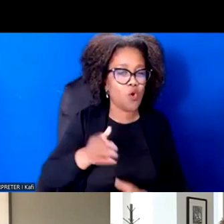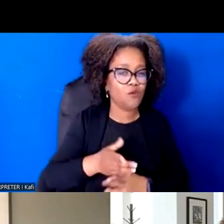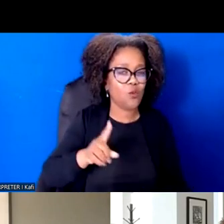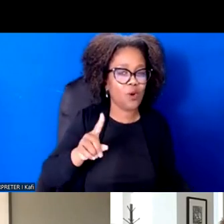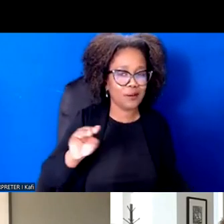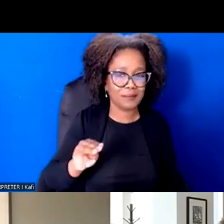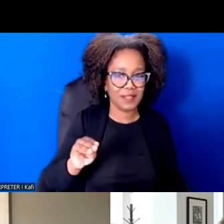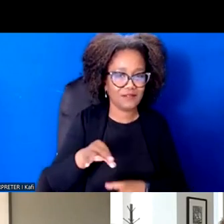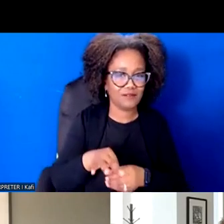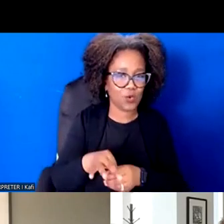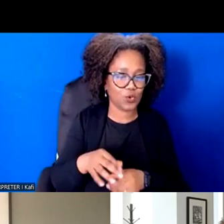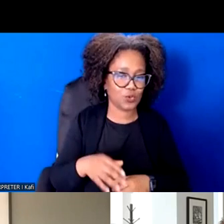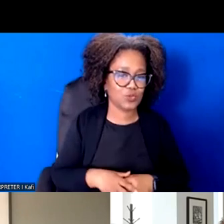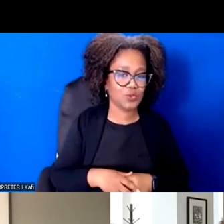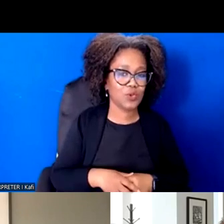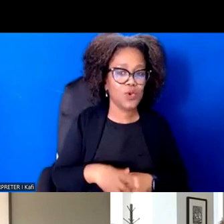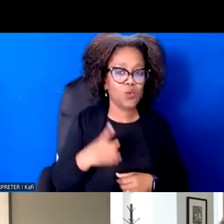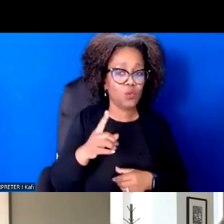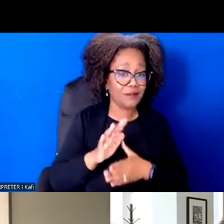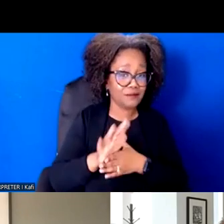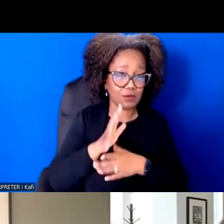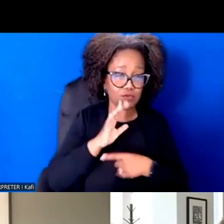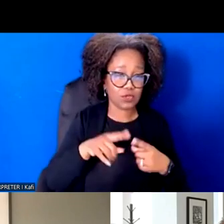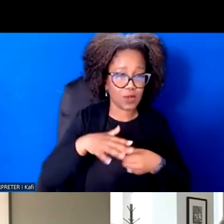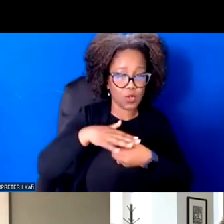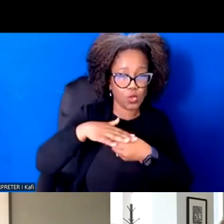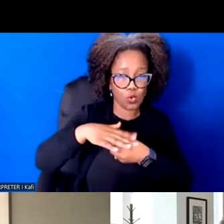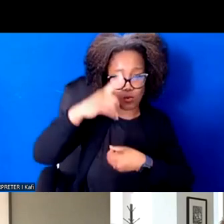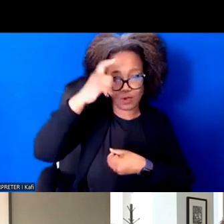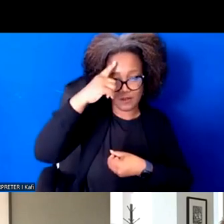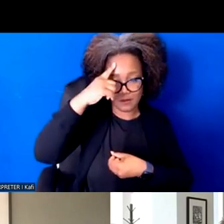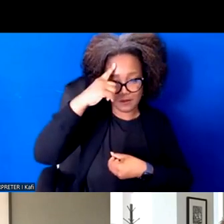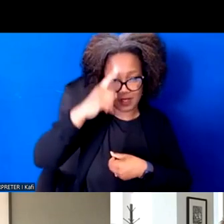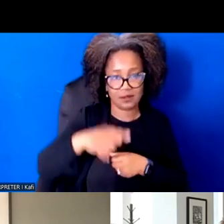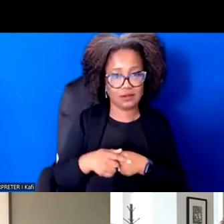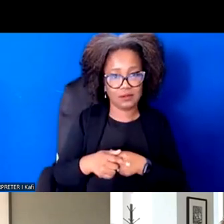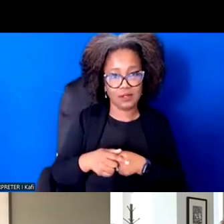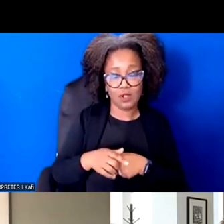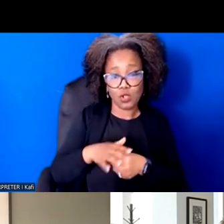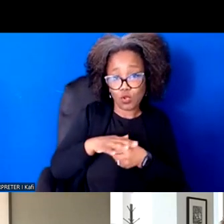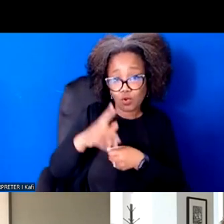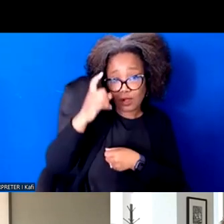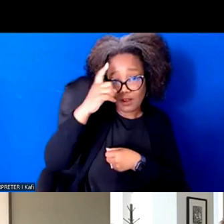So local government is not just this bureaucratic, nameless thing, like Manuel was saying, the government, the economy. Right.